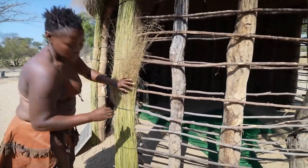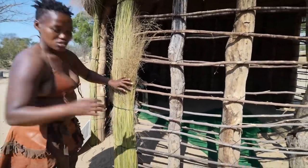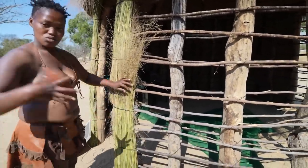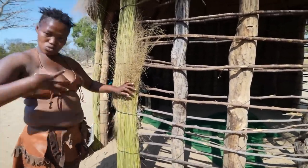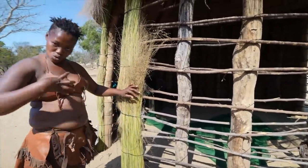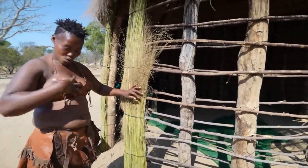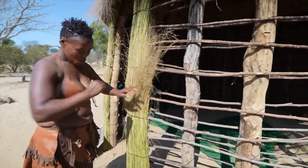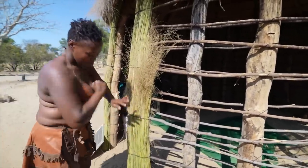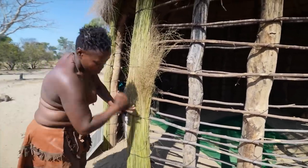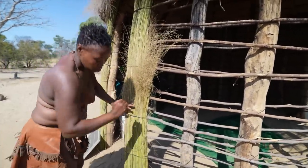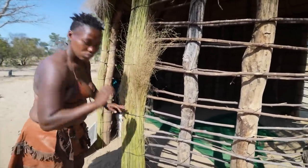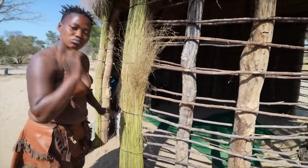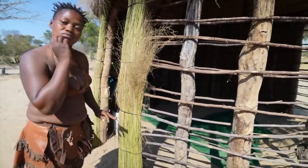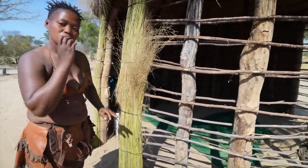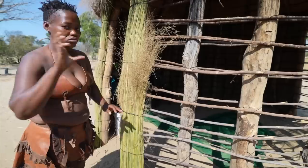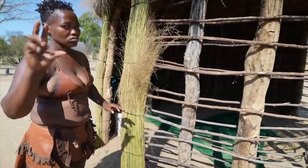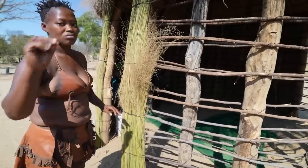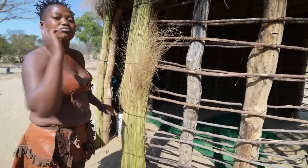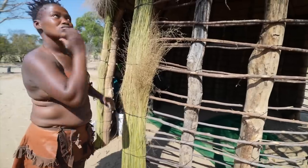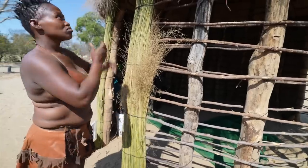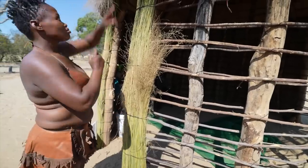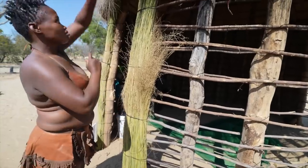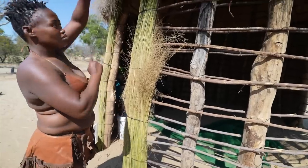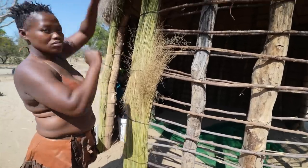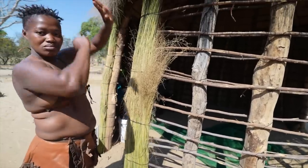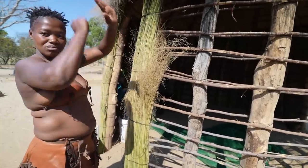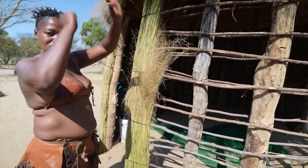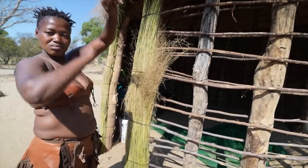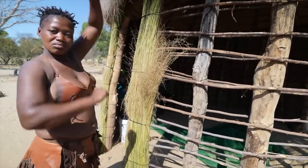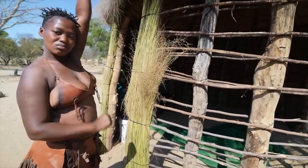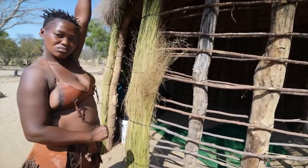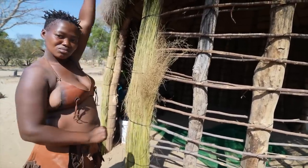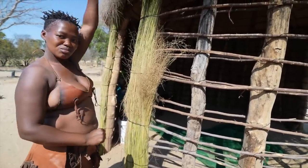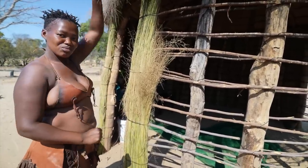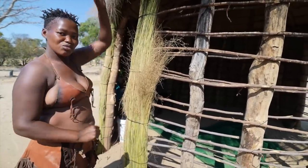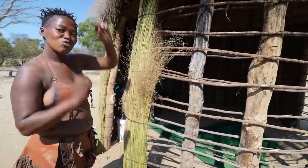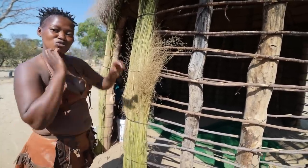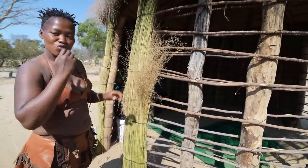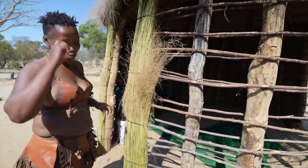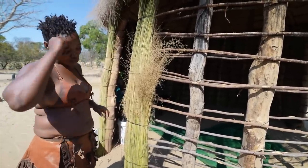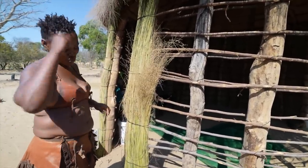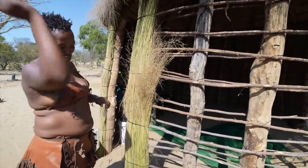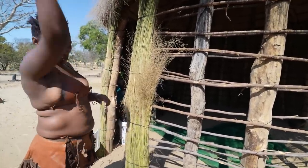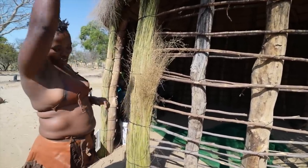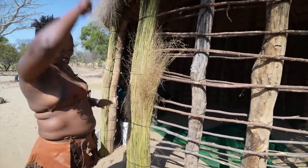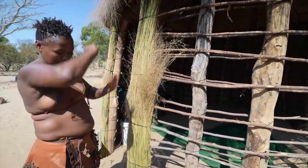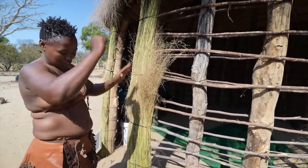It is all women who work to build these walls, and the men will only work on building the roof on top.